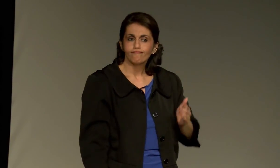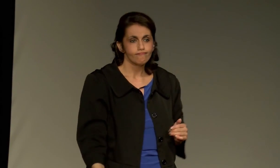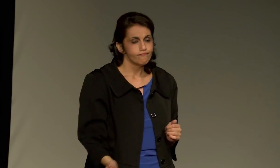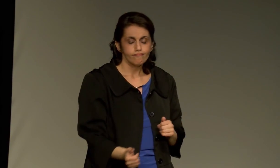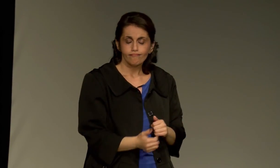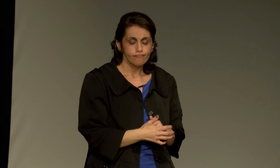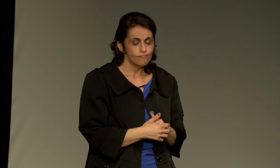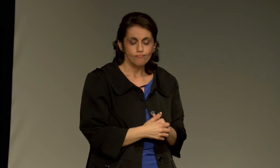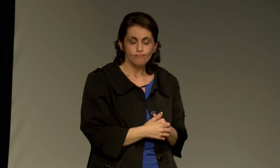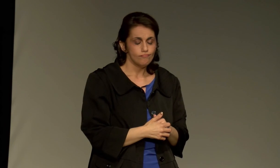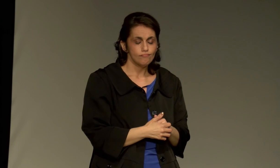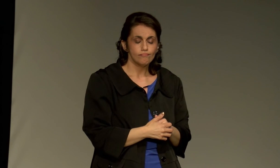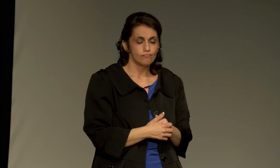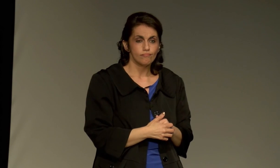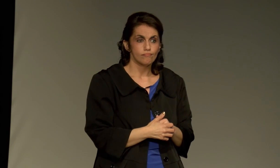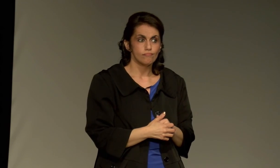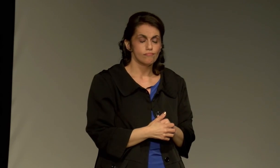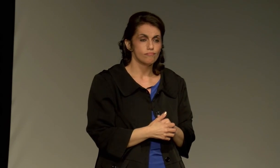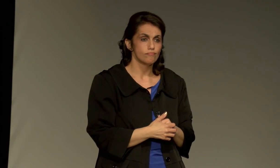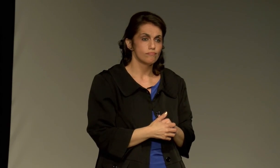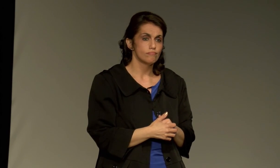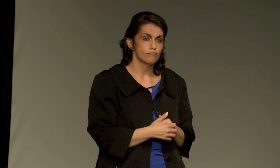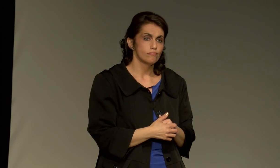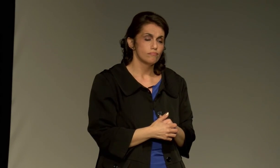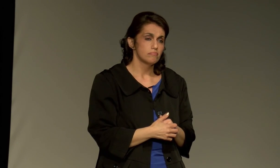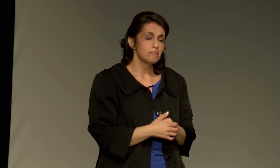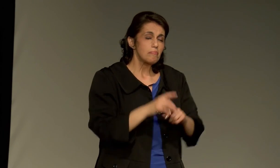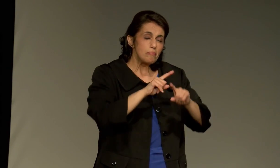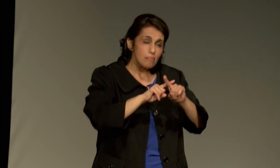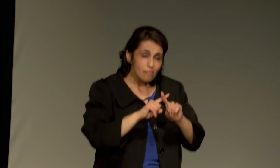laws, and failed.